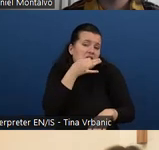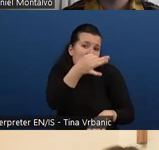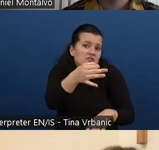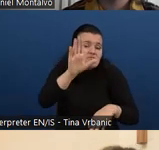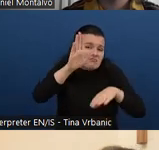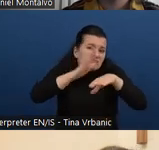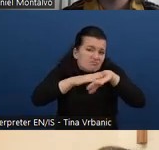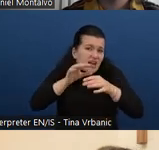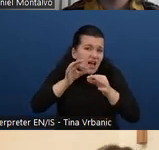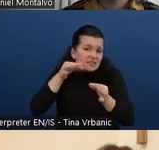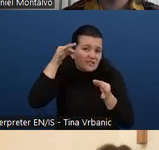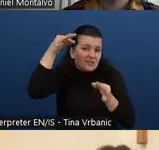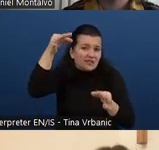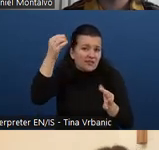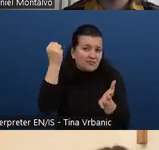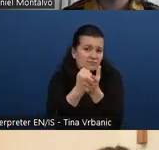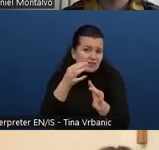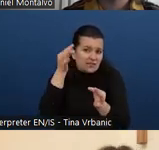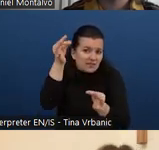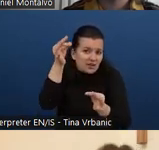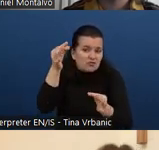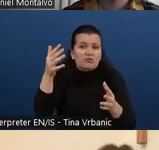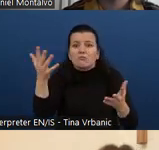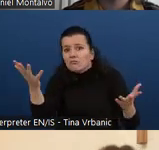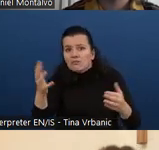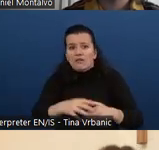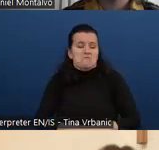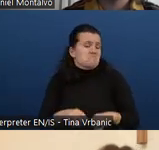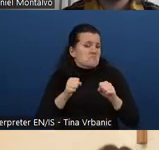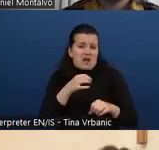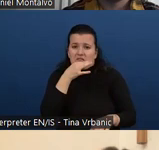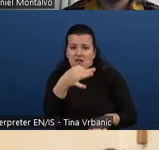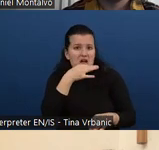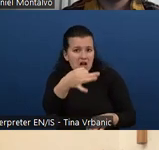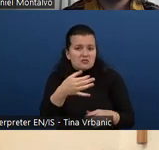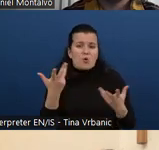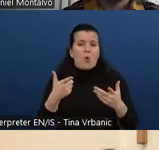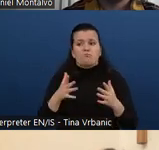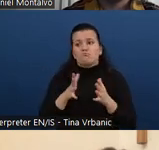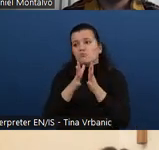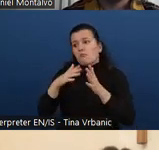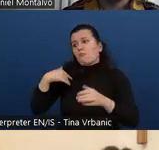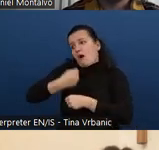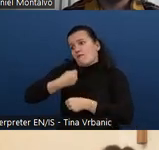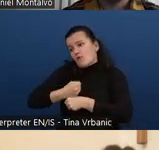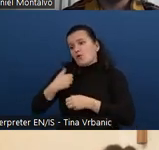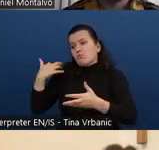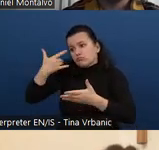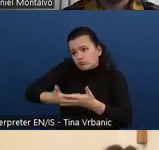So there you have a possibility to ask a more kind of granular question and describe your situation. So that would be my tip.